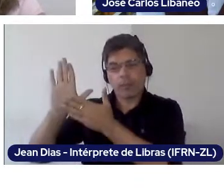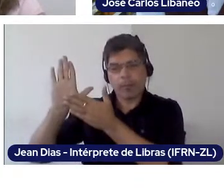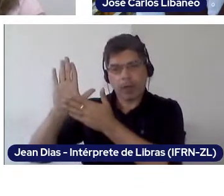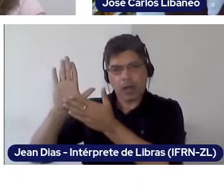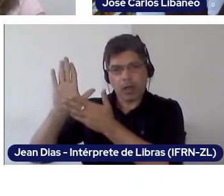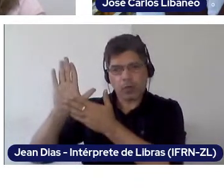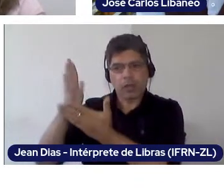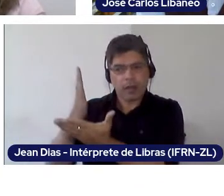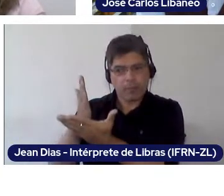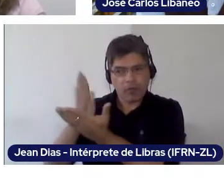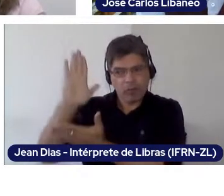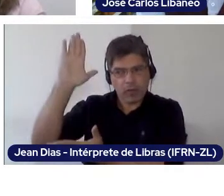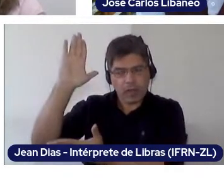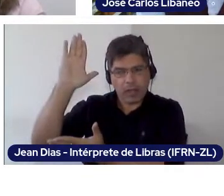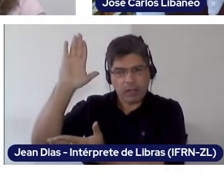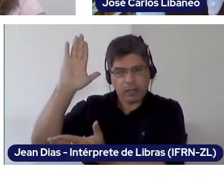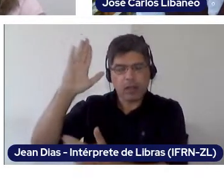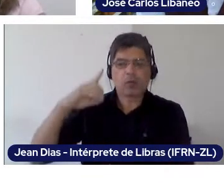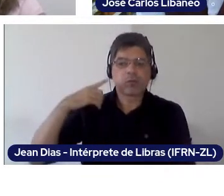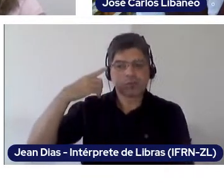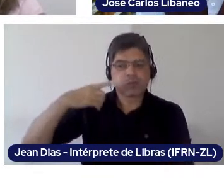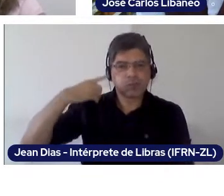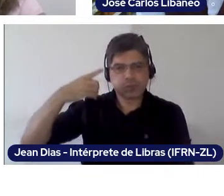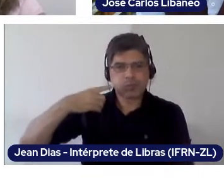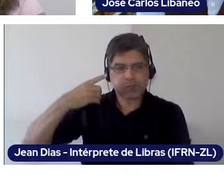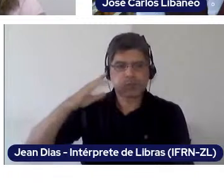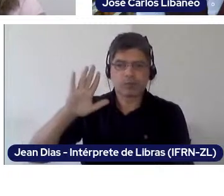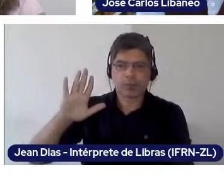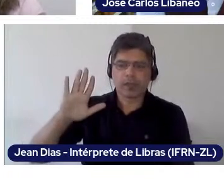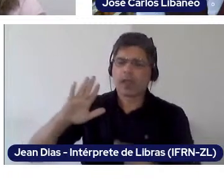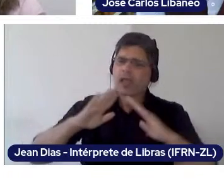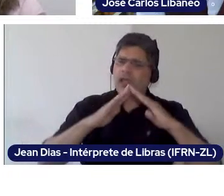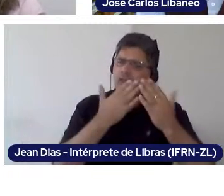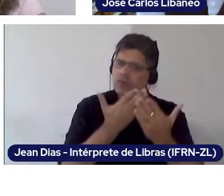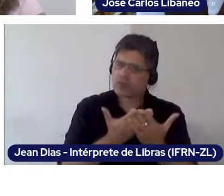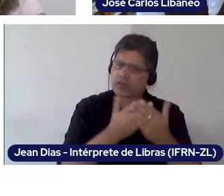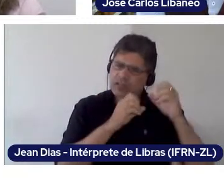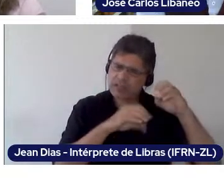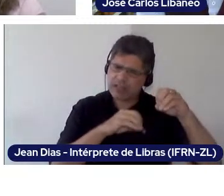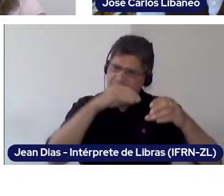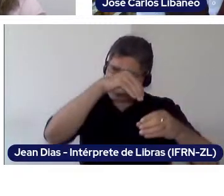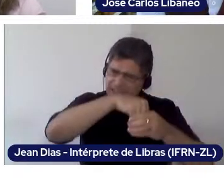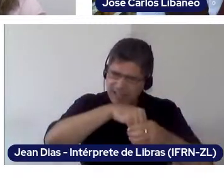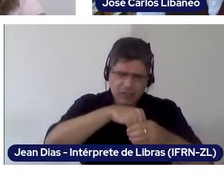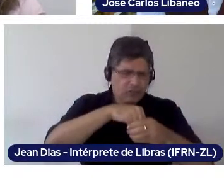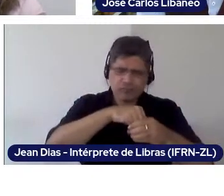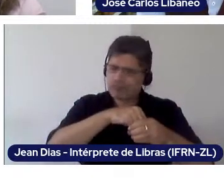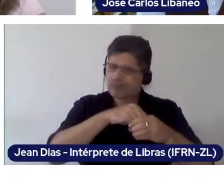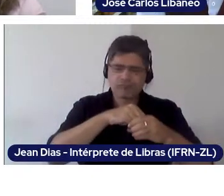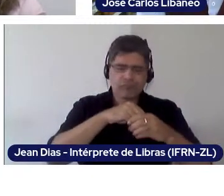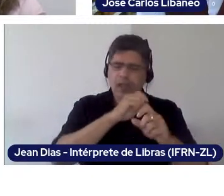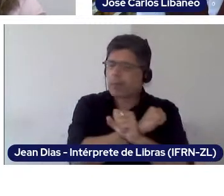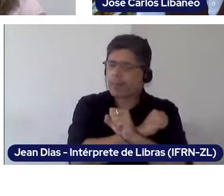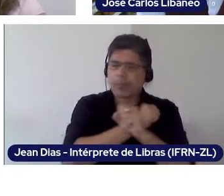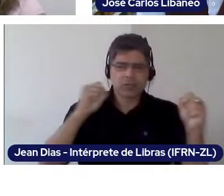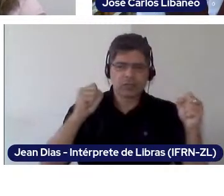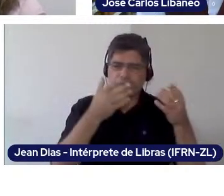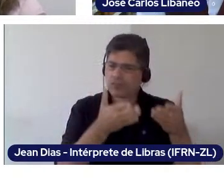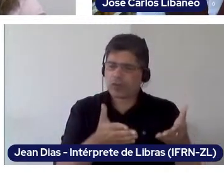homeschooling does not permit the realization of this model of fair education, because it is impossible to prepare someone for a life out there only from inside your house;